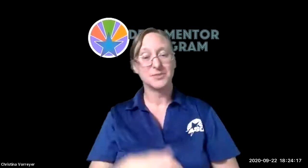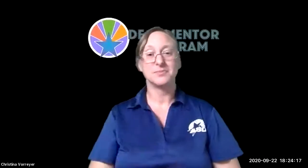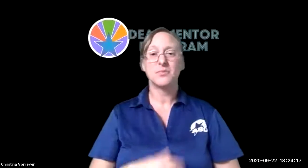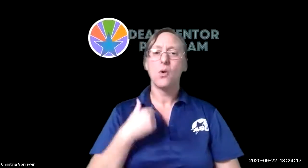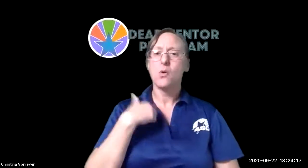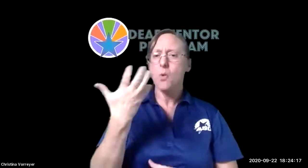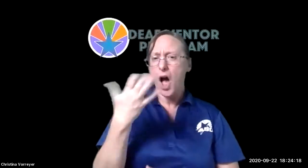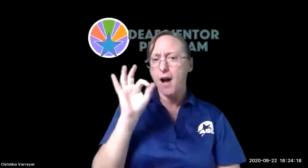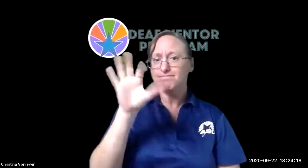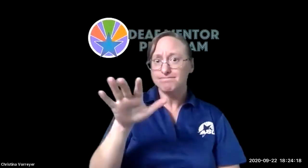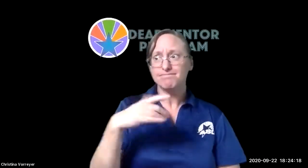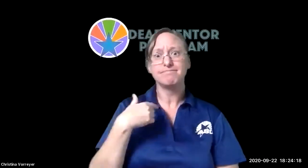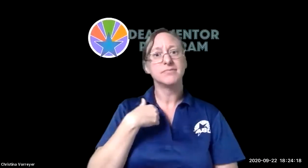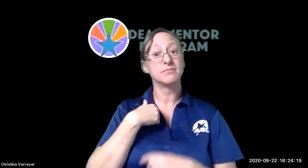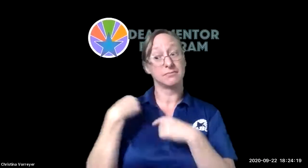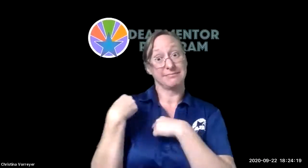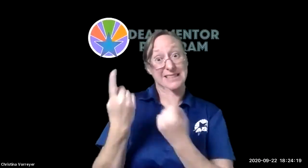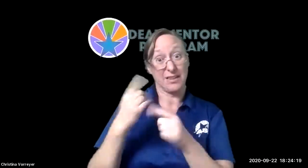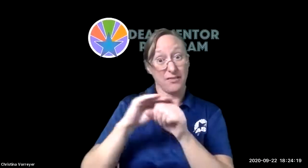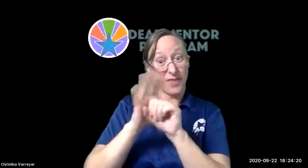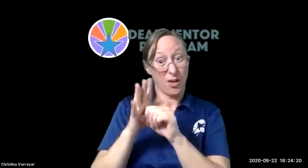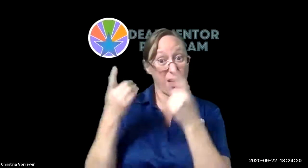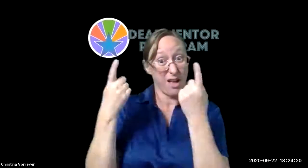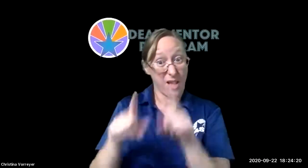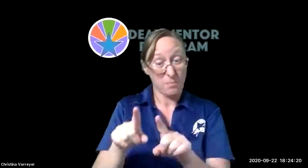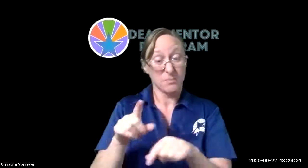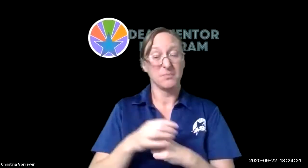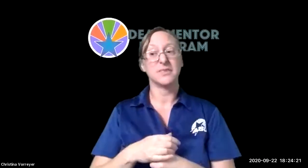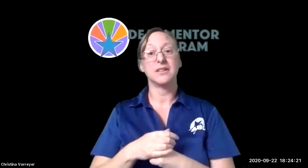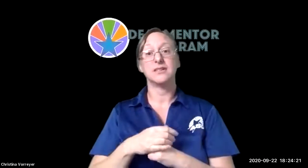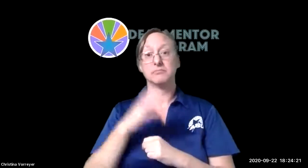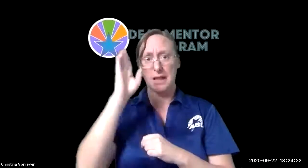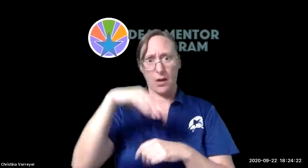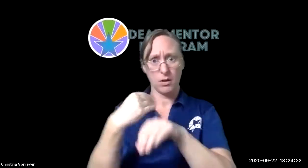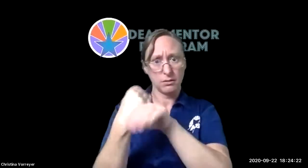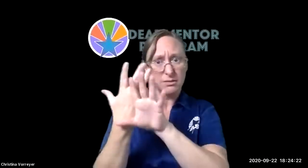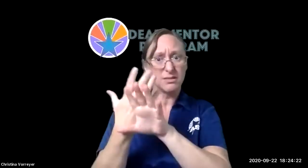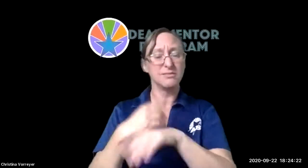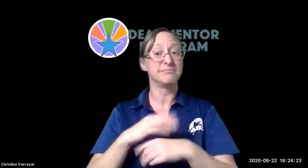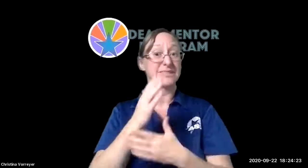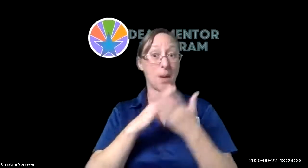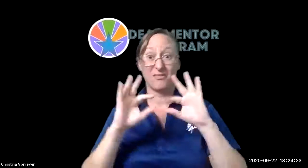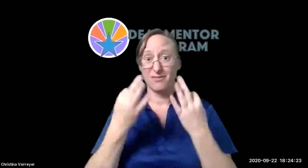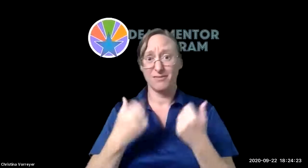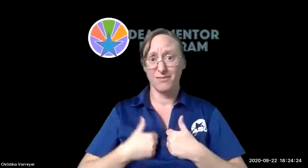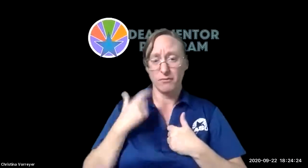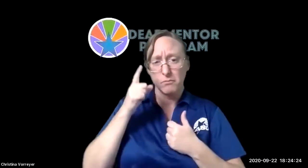there's a lot more that i could discuss um but i just wanted to